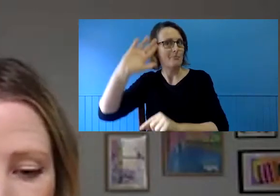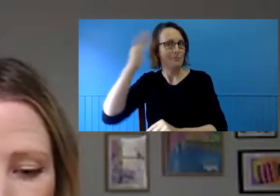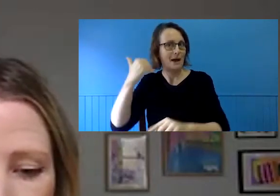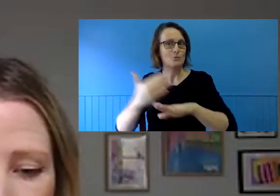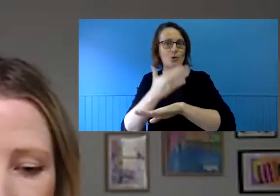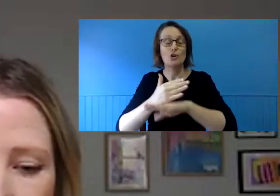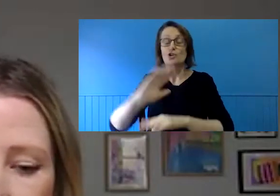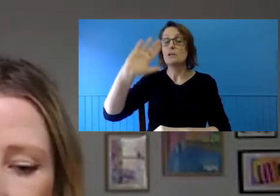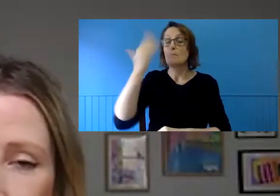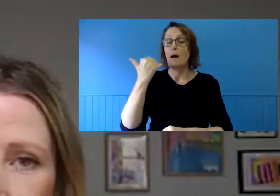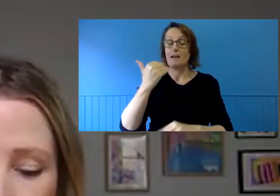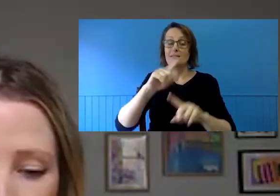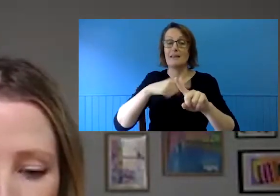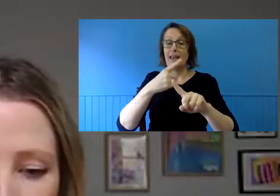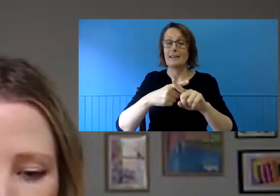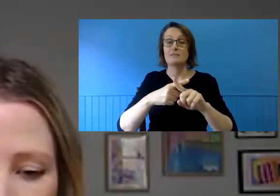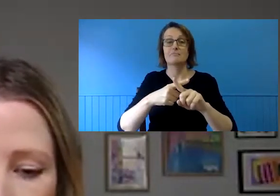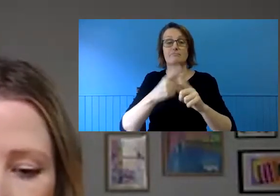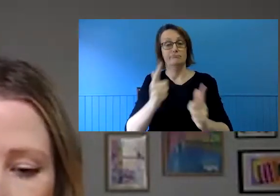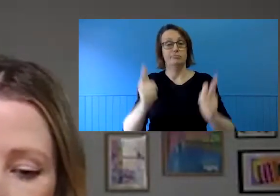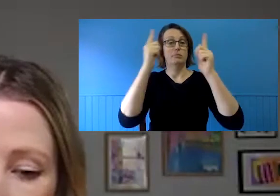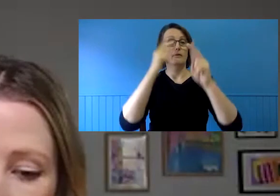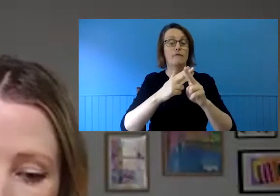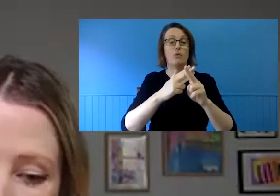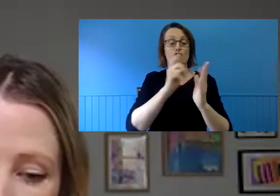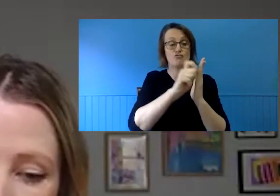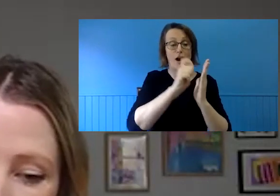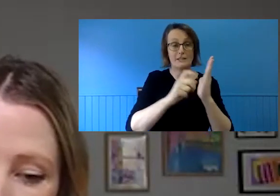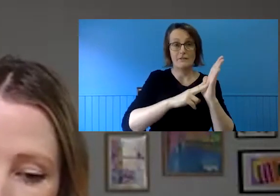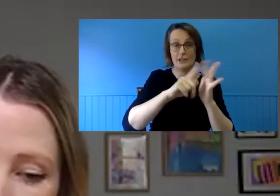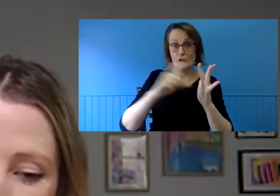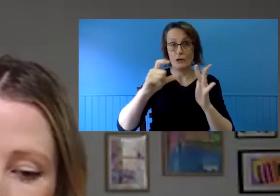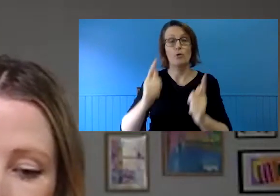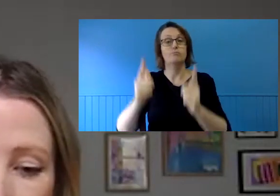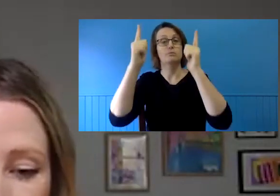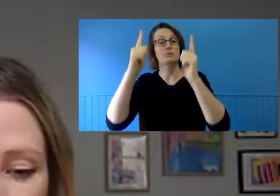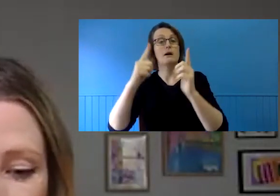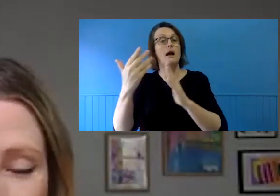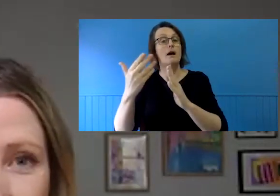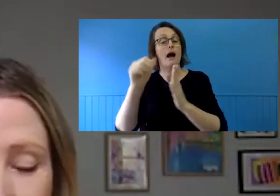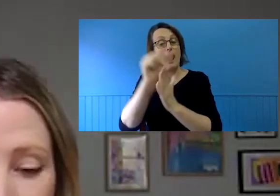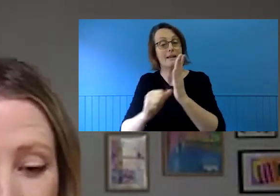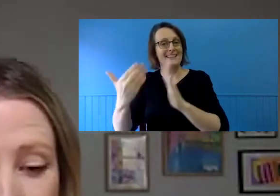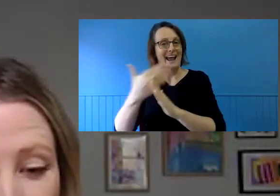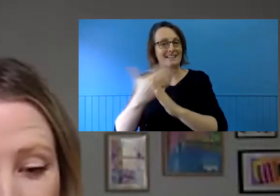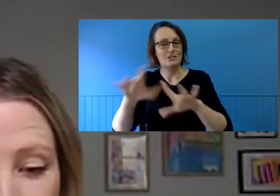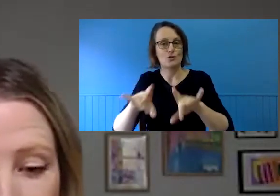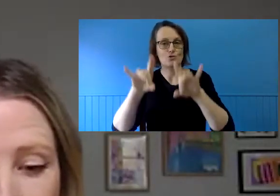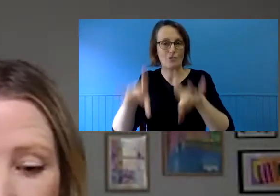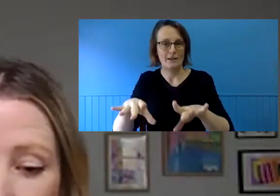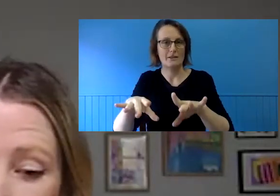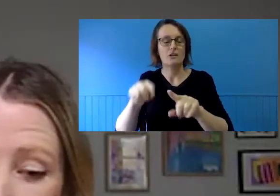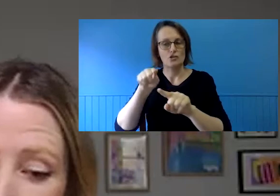previously CEO of Arts Australia, and in 2012, she stepped down from